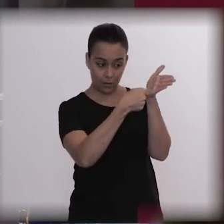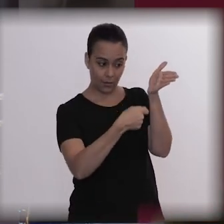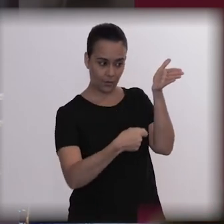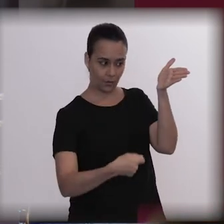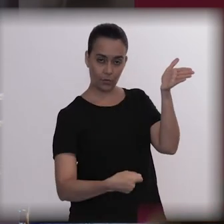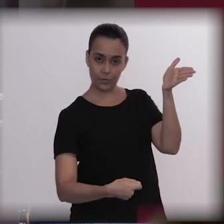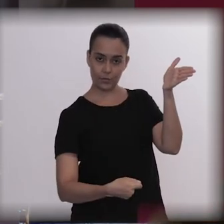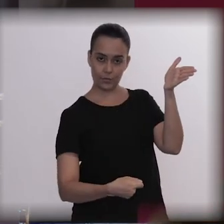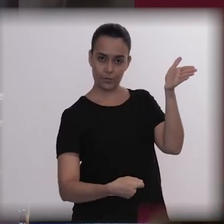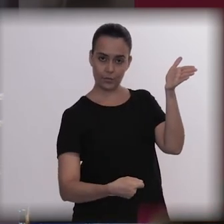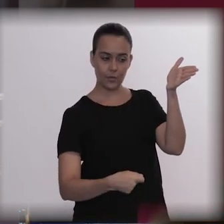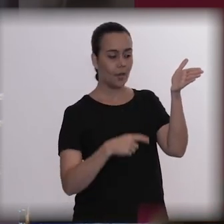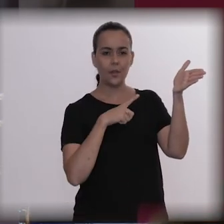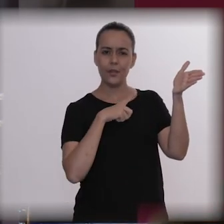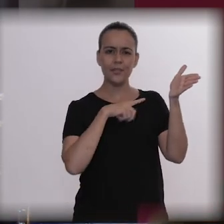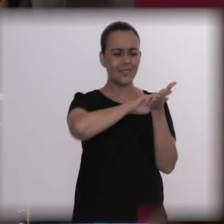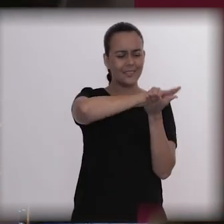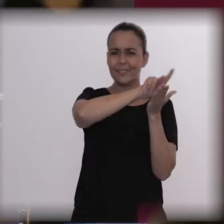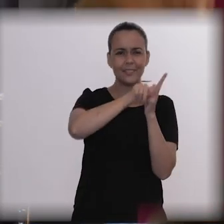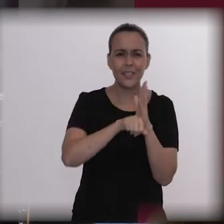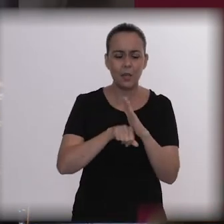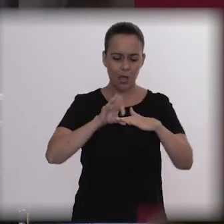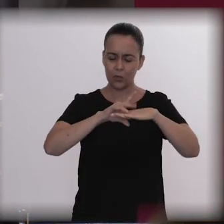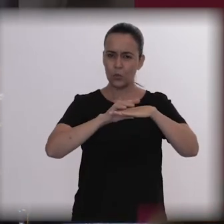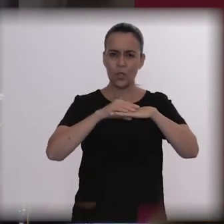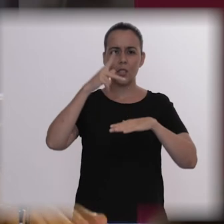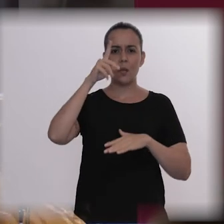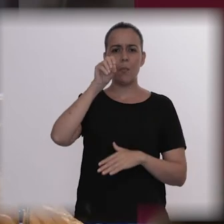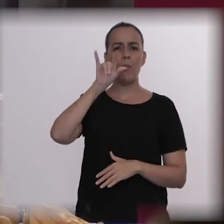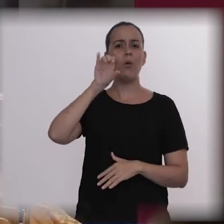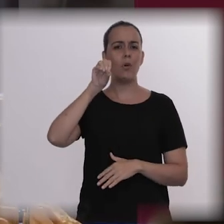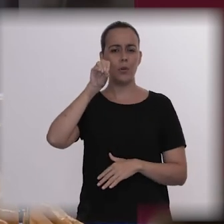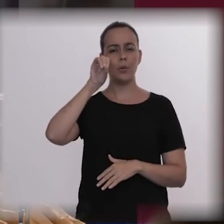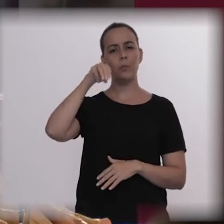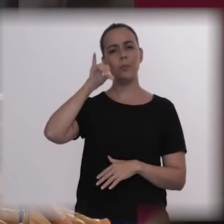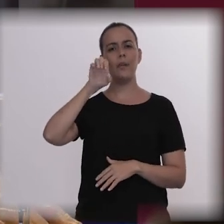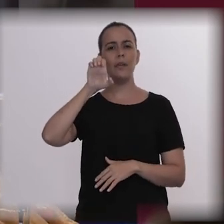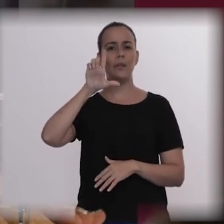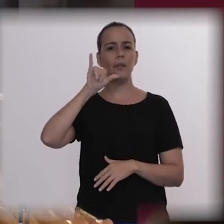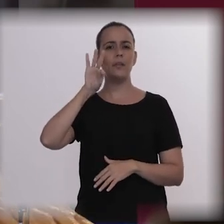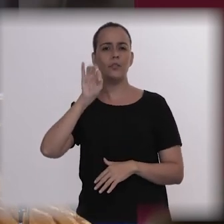It can be can polio, domestic violence, and in 2003,